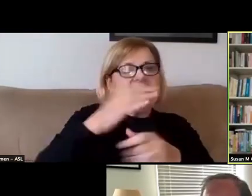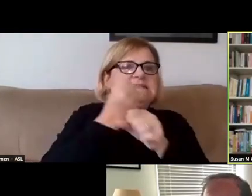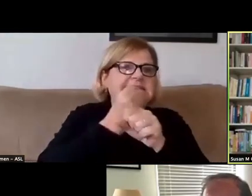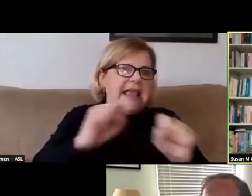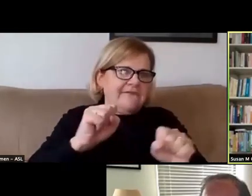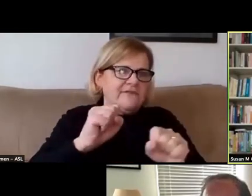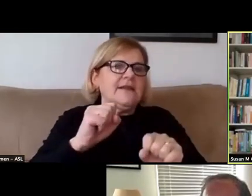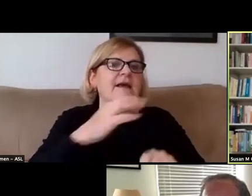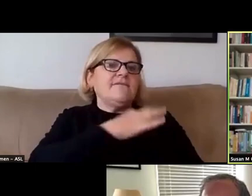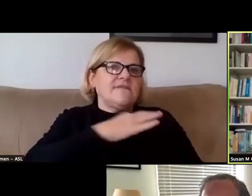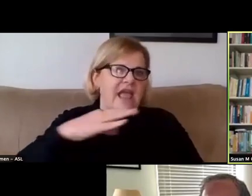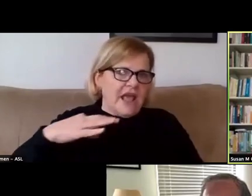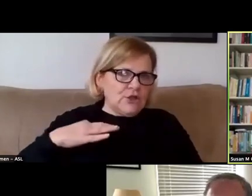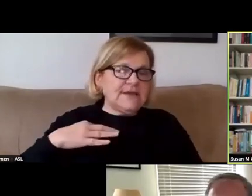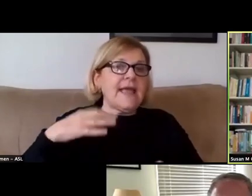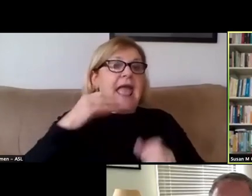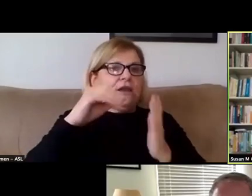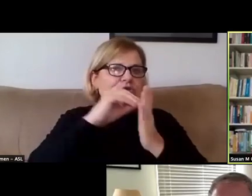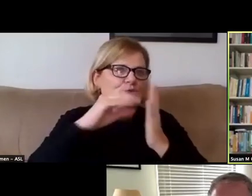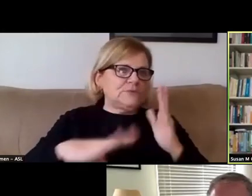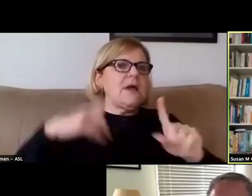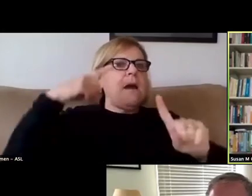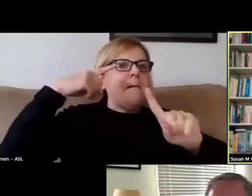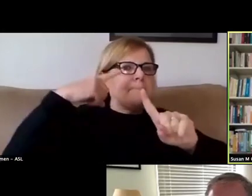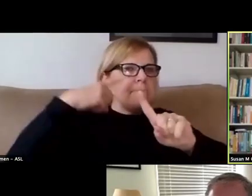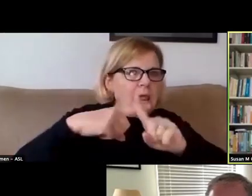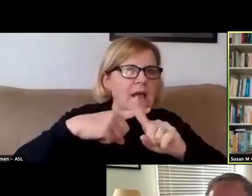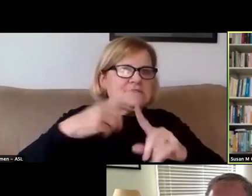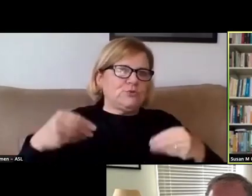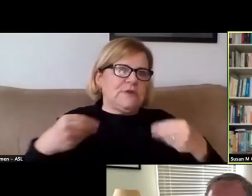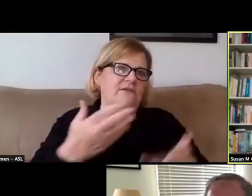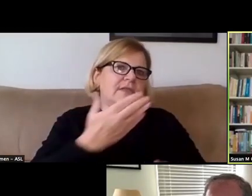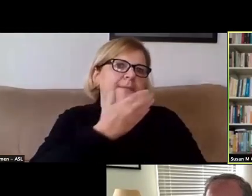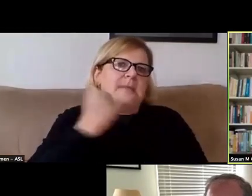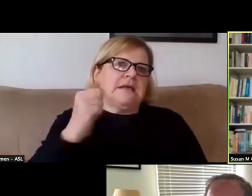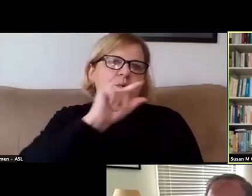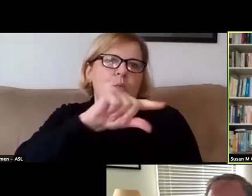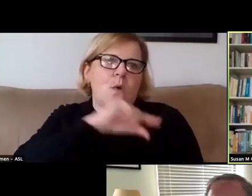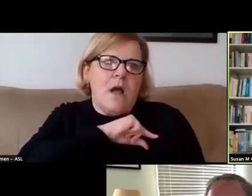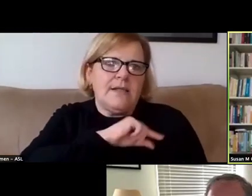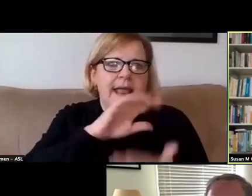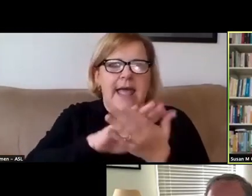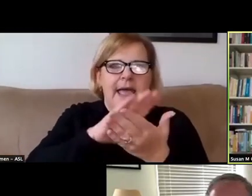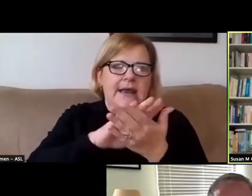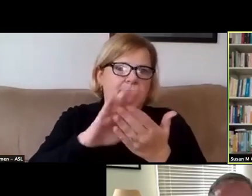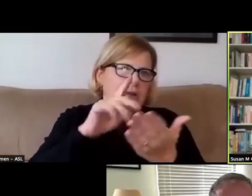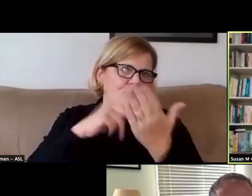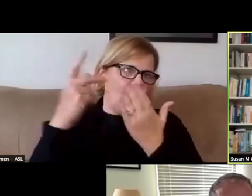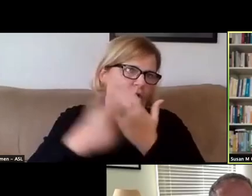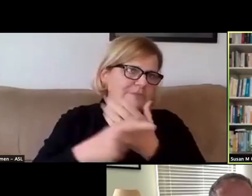and students, as well as our commitment to delivering the best quality academic programs that we can for our students